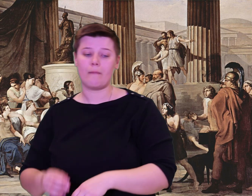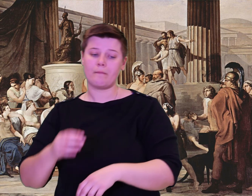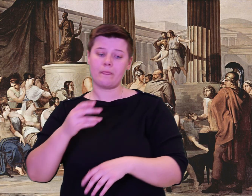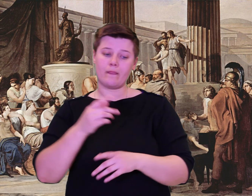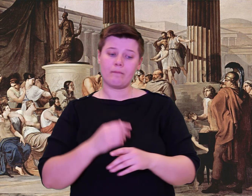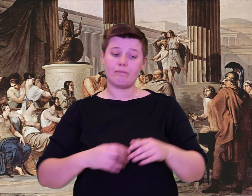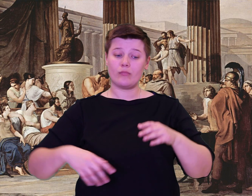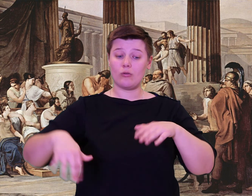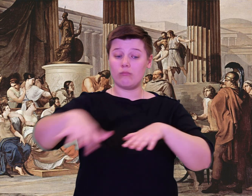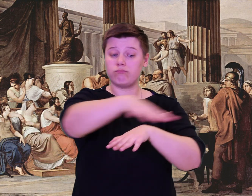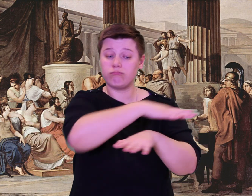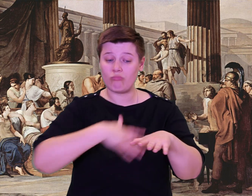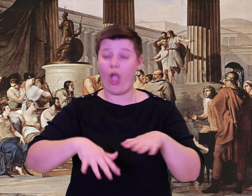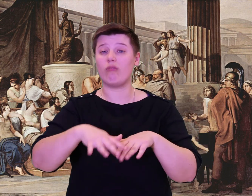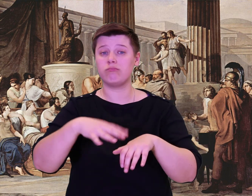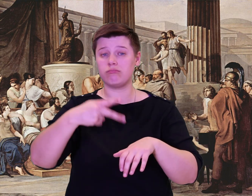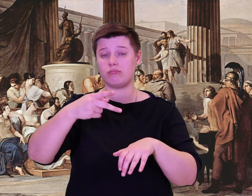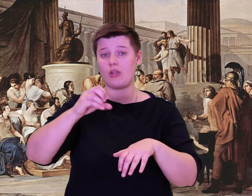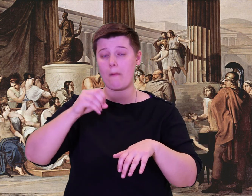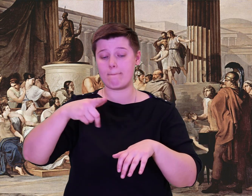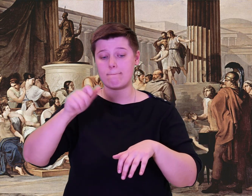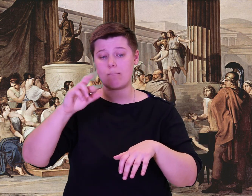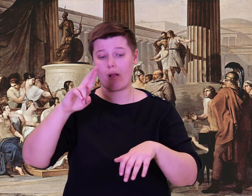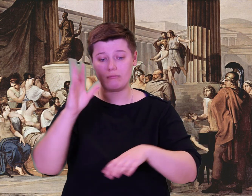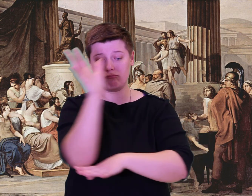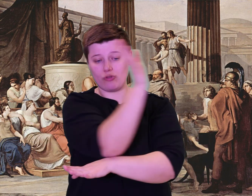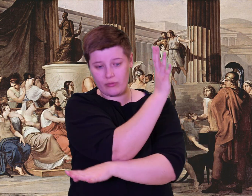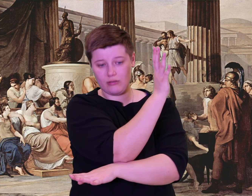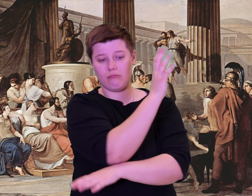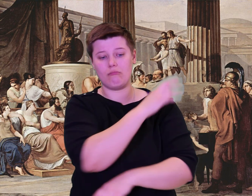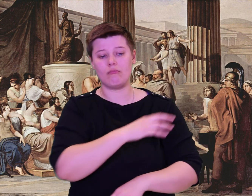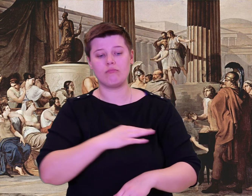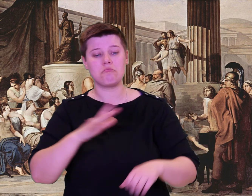crossing the sea to visit one another.